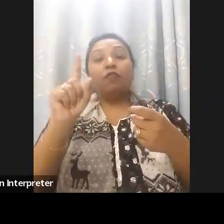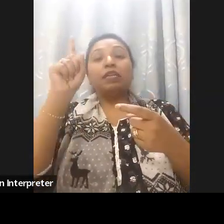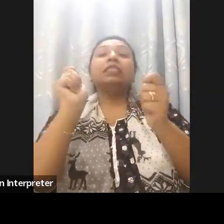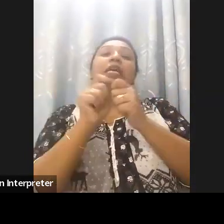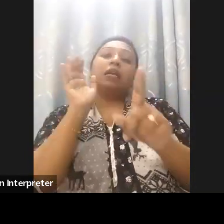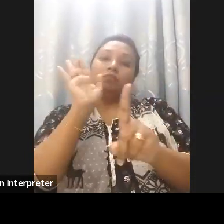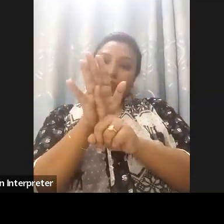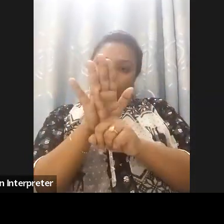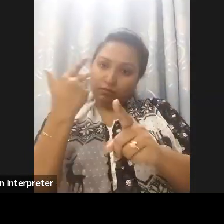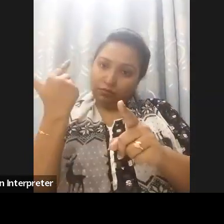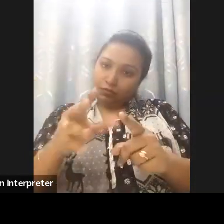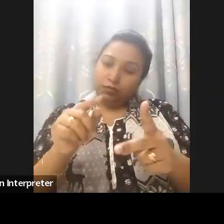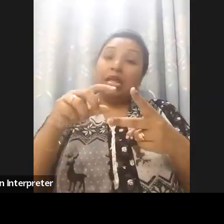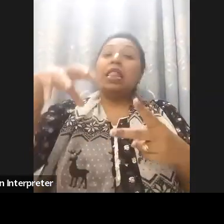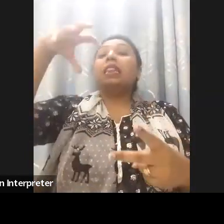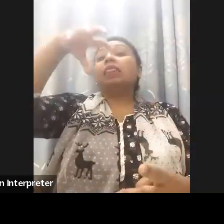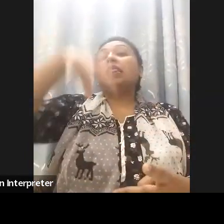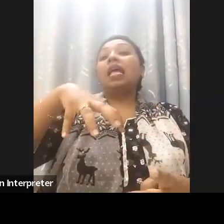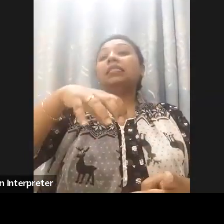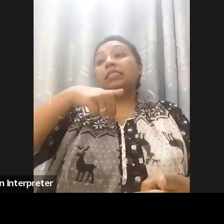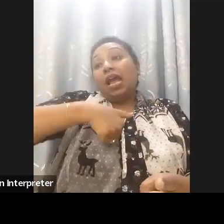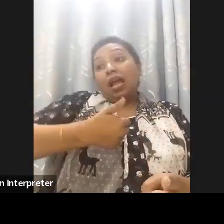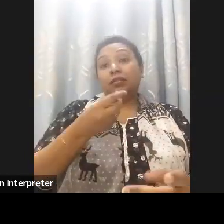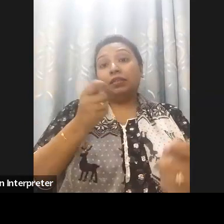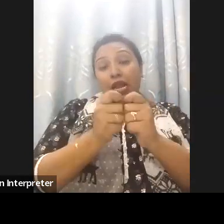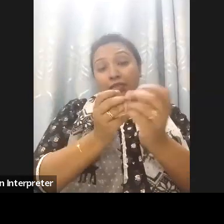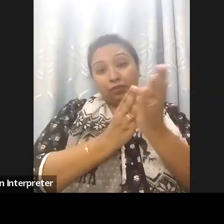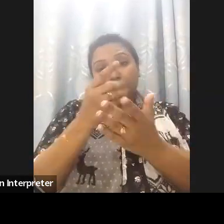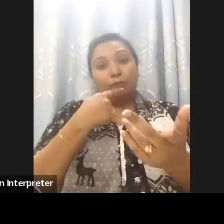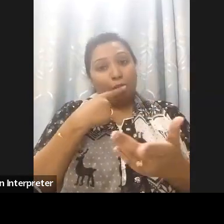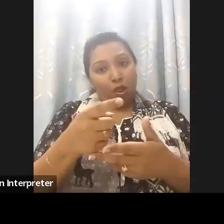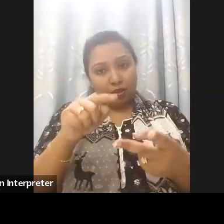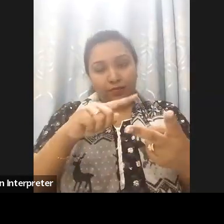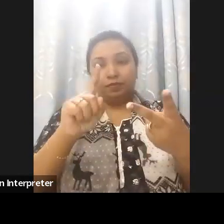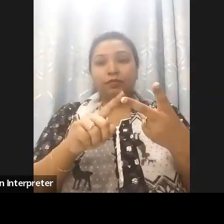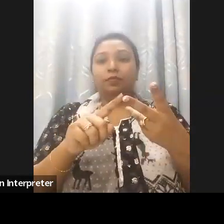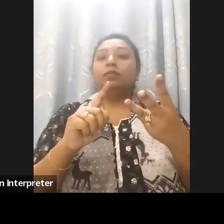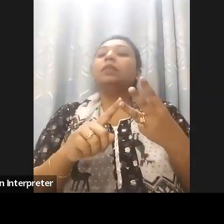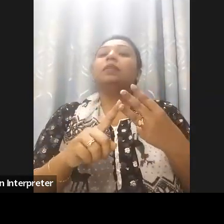Country commitments, the second is on capacity of documentation and the third is on outcomes